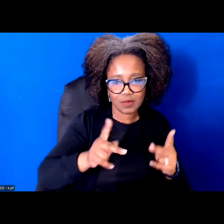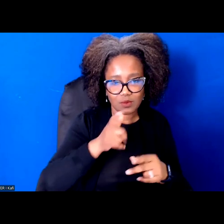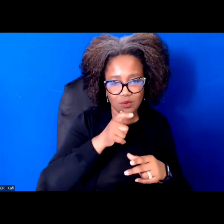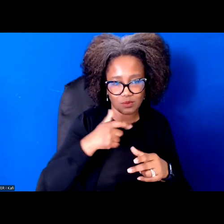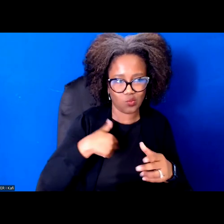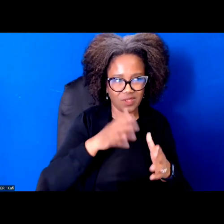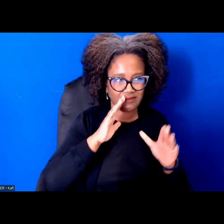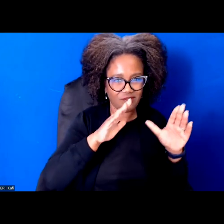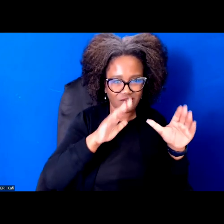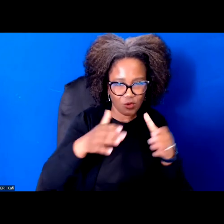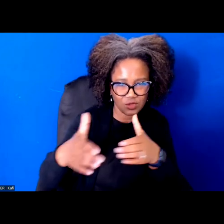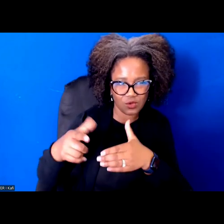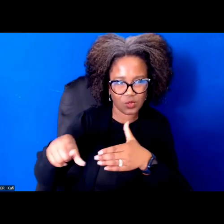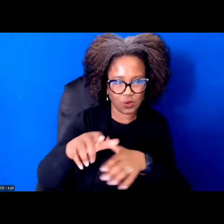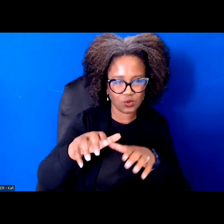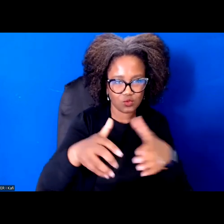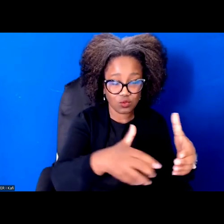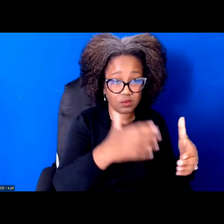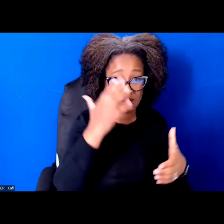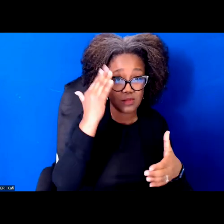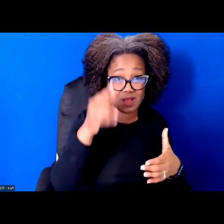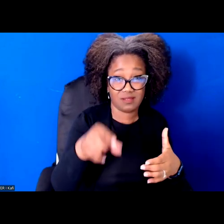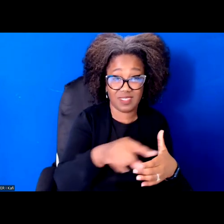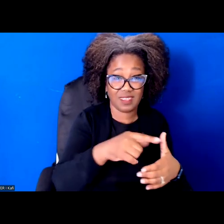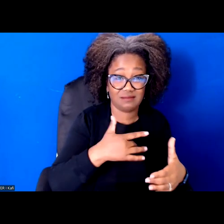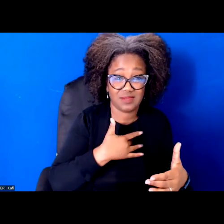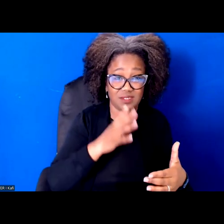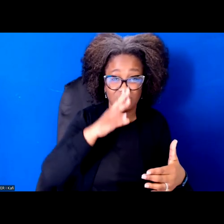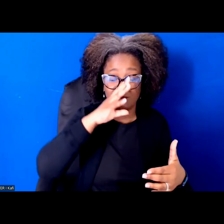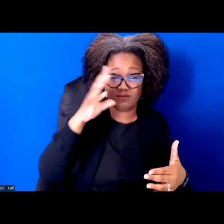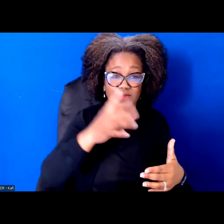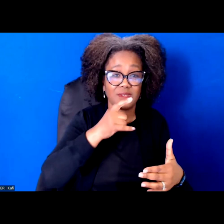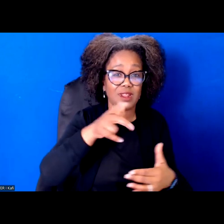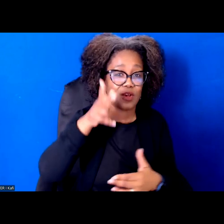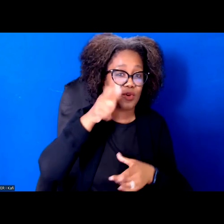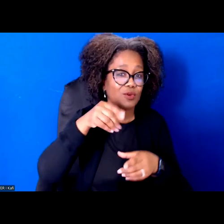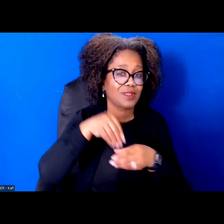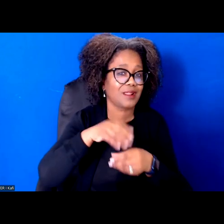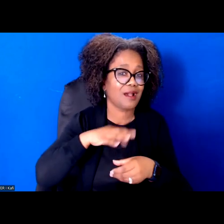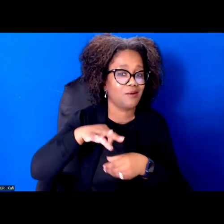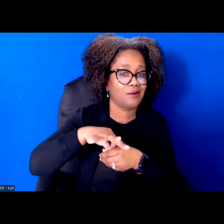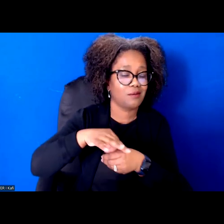least amount of say in our democracy and policy decisions, but actually shoulder some of the